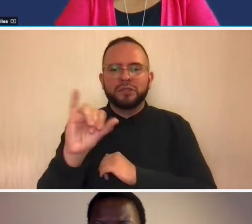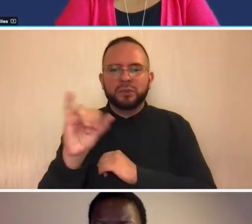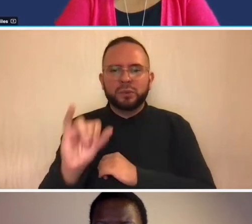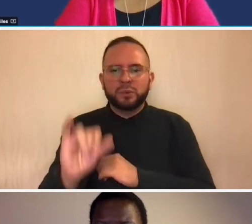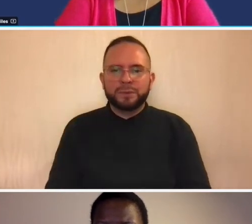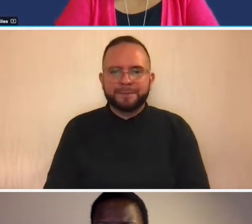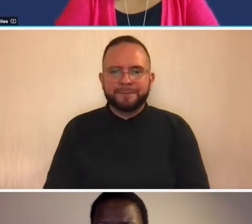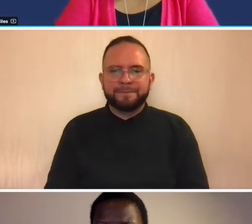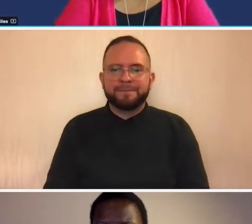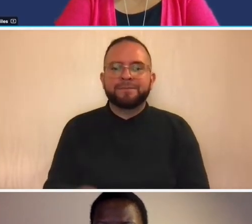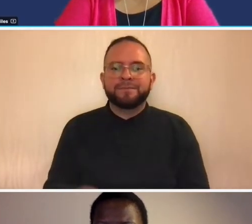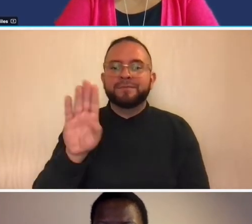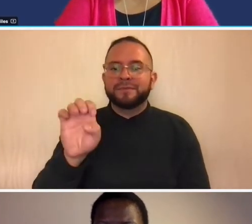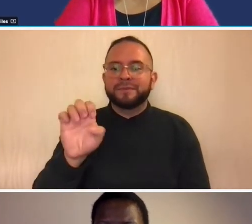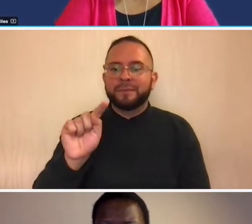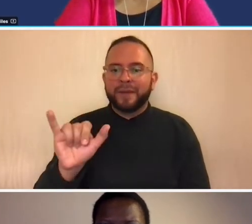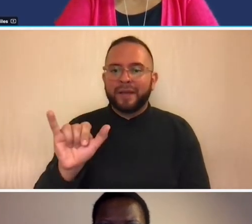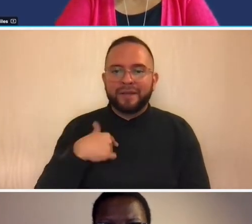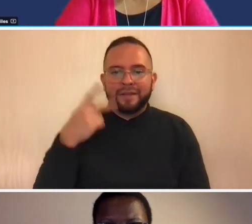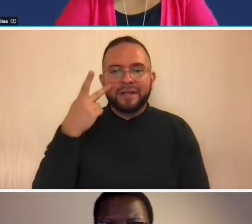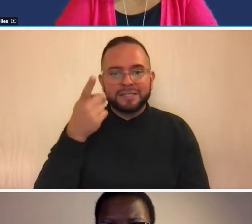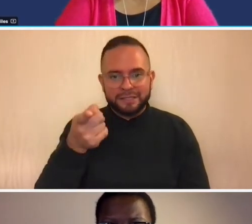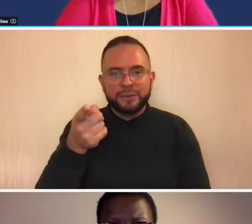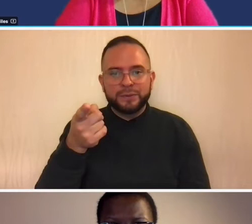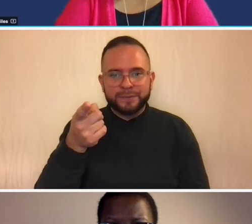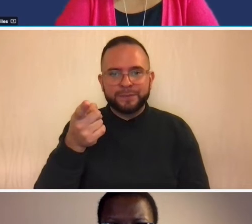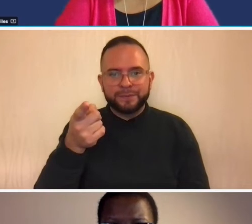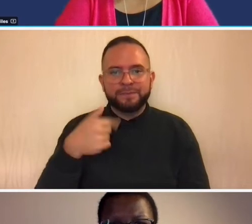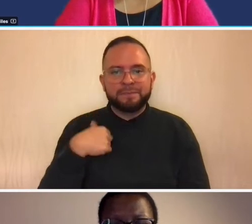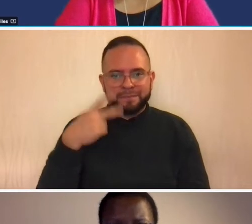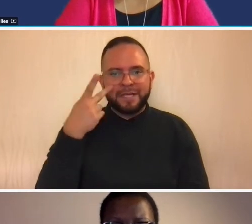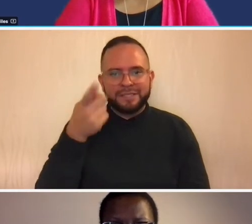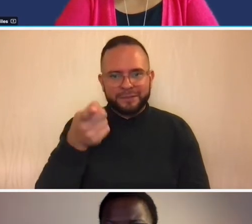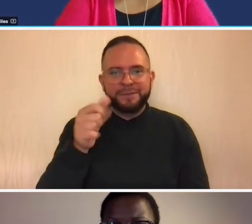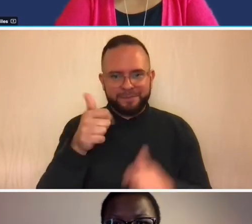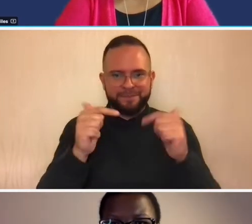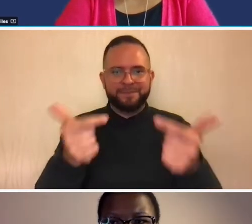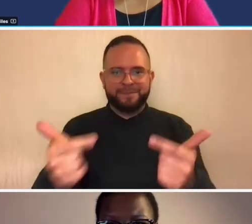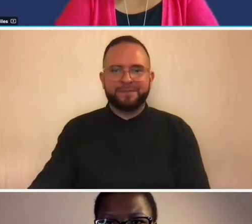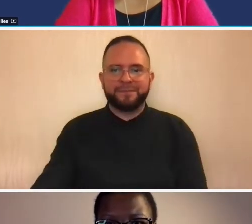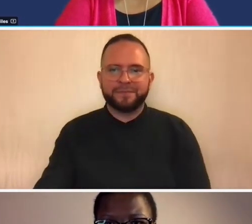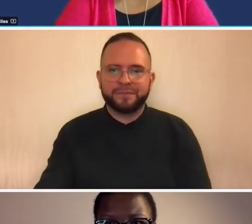functions are in one place so in this in this slide you're seeing that um you have the payroll